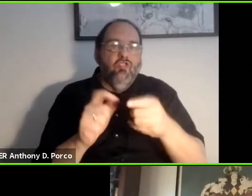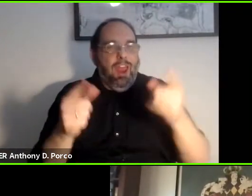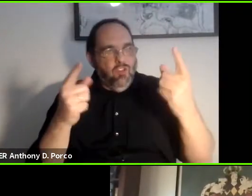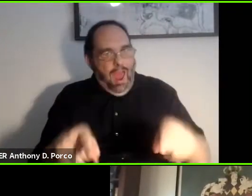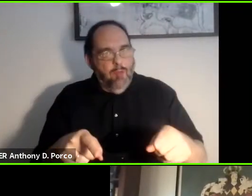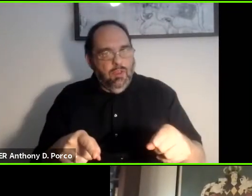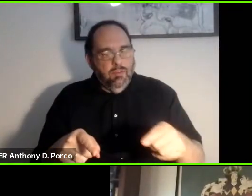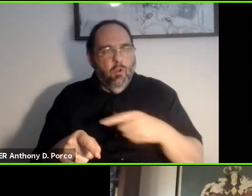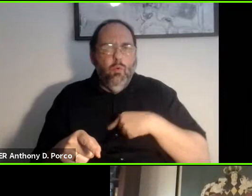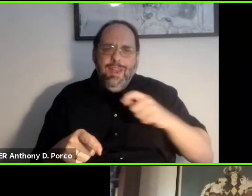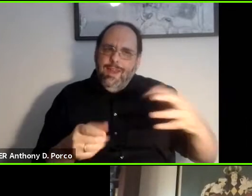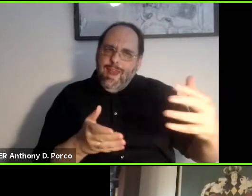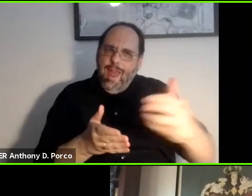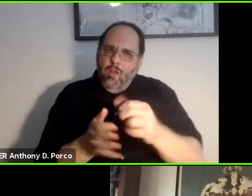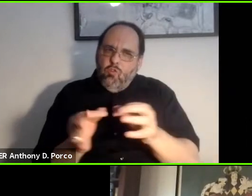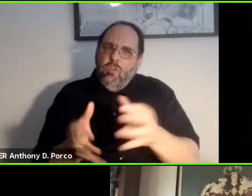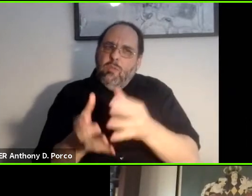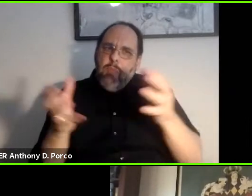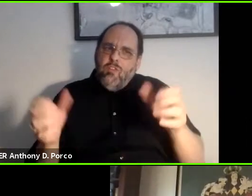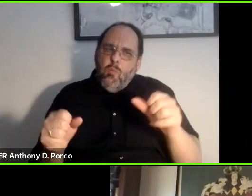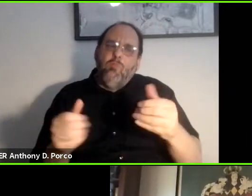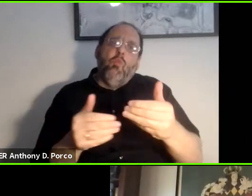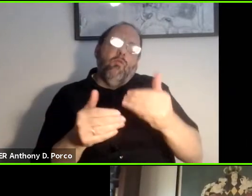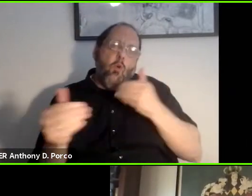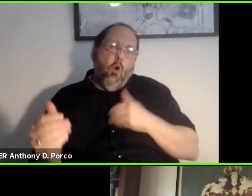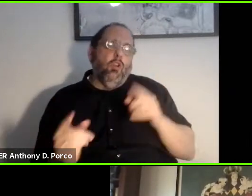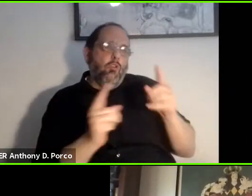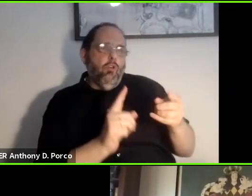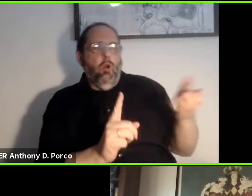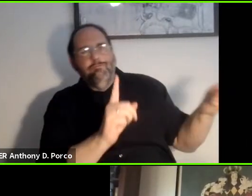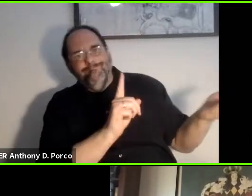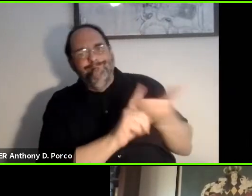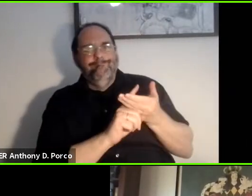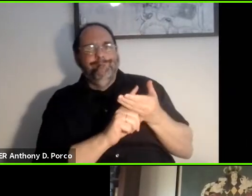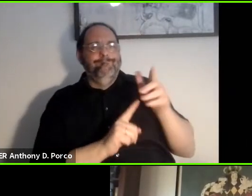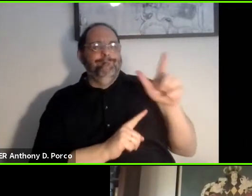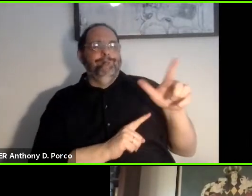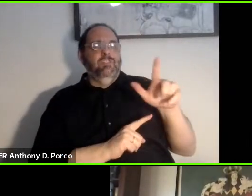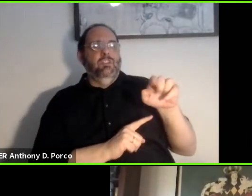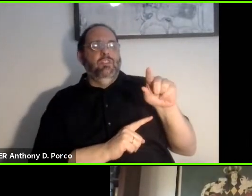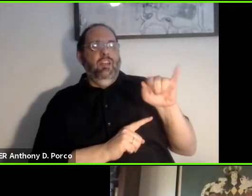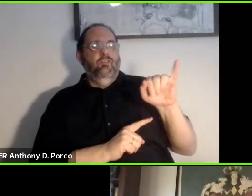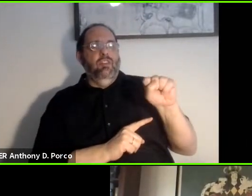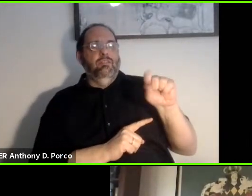three things together before you go sit down and talking with the people that you want to have